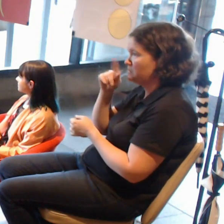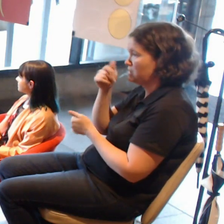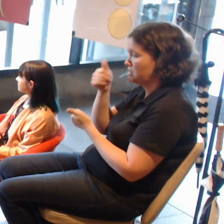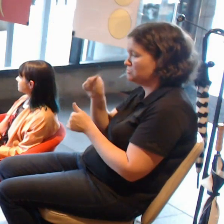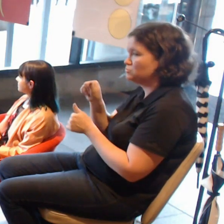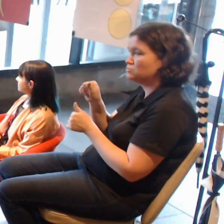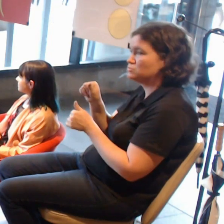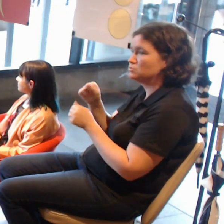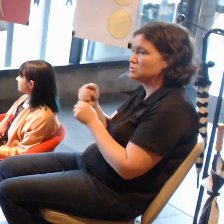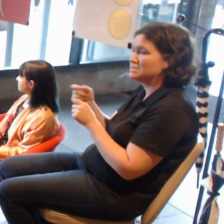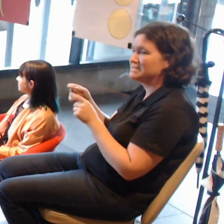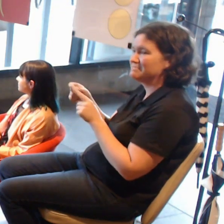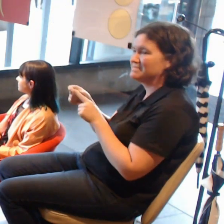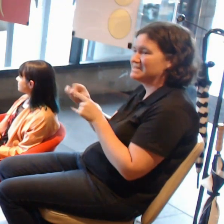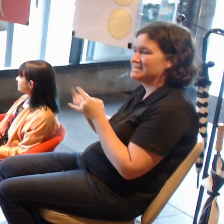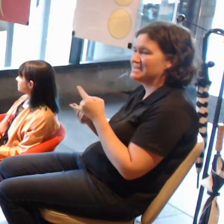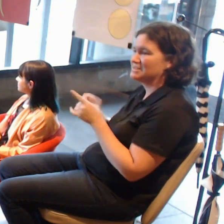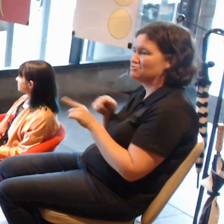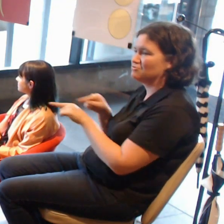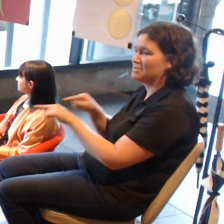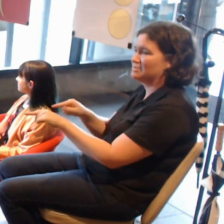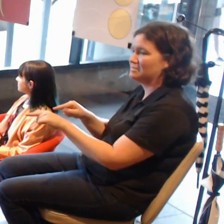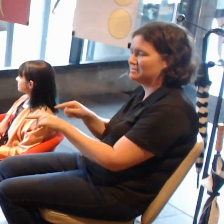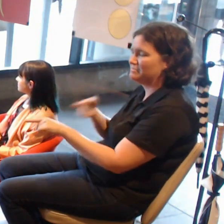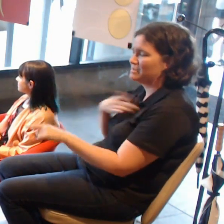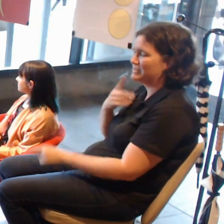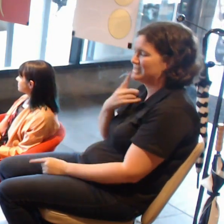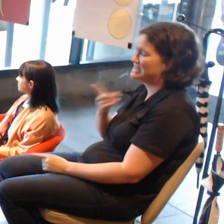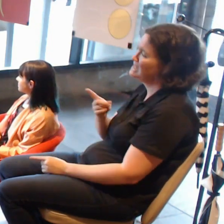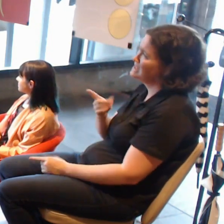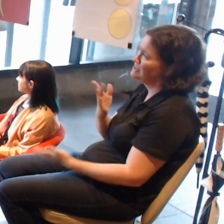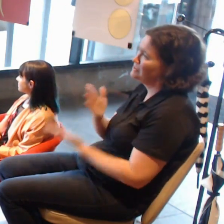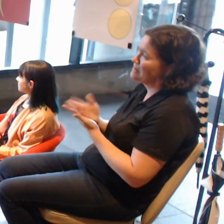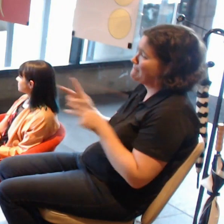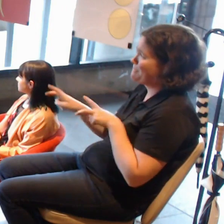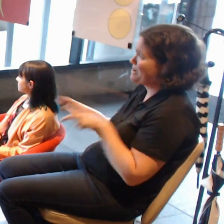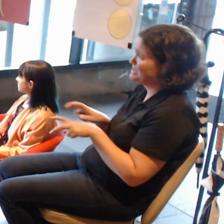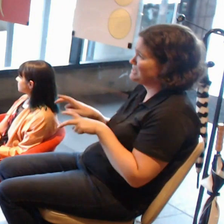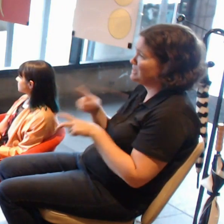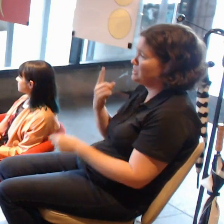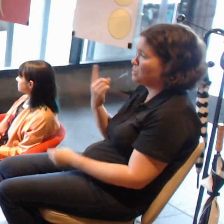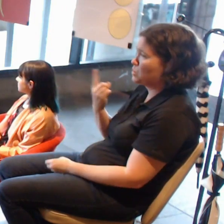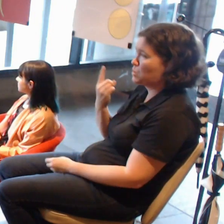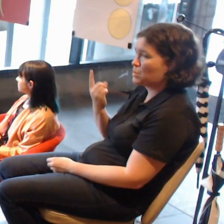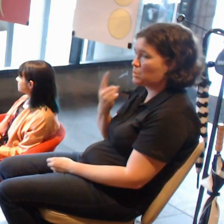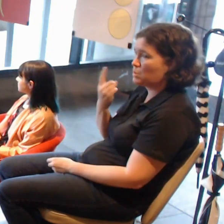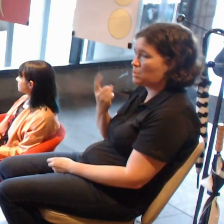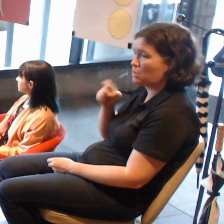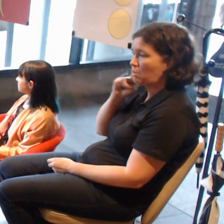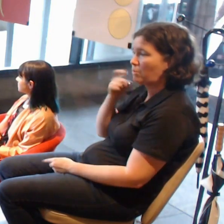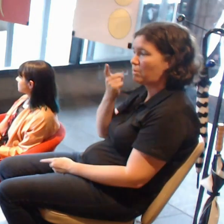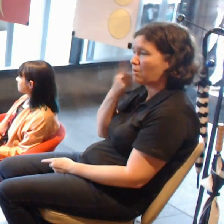It seemed like a lovely concert, but the thing is we said, "Practically, who is going to be the person that monitors and approves every submission?"